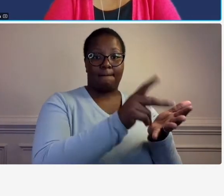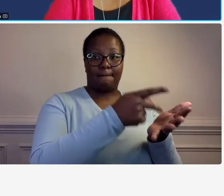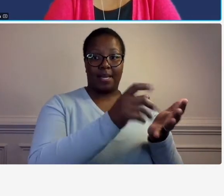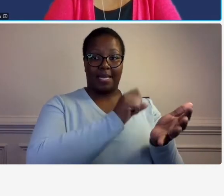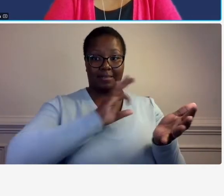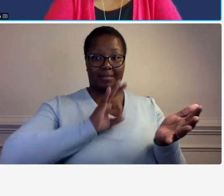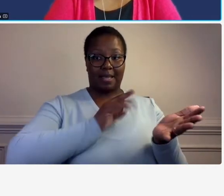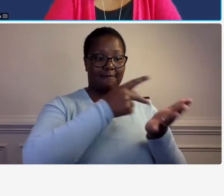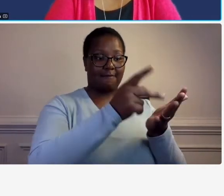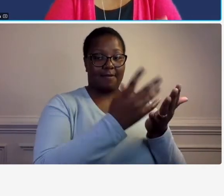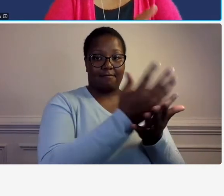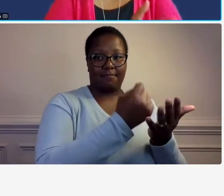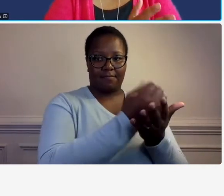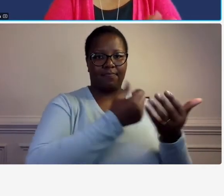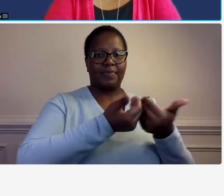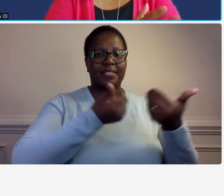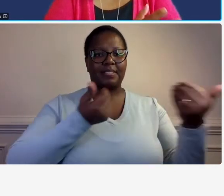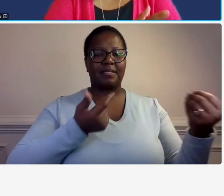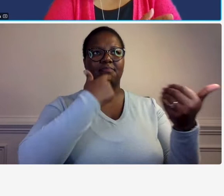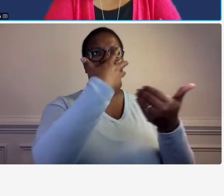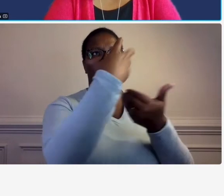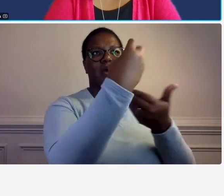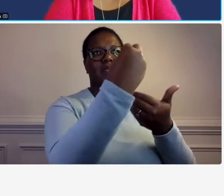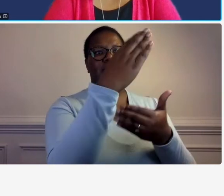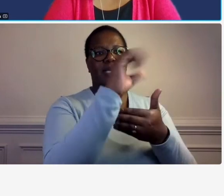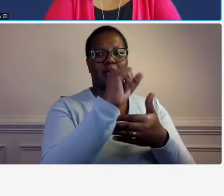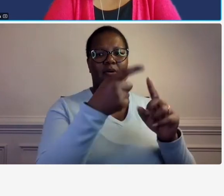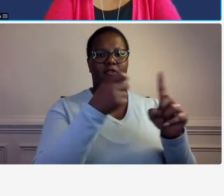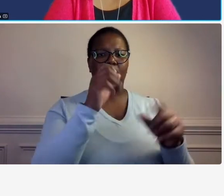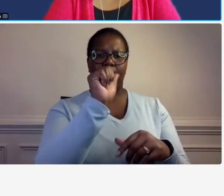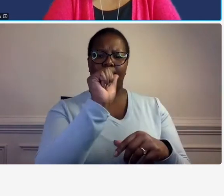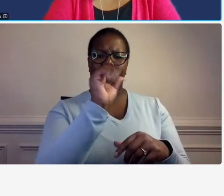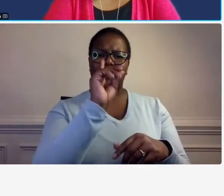outsource your payroll to like a paychecks or adp or one of the many companies that are out there